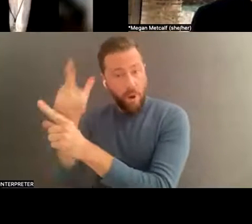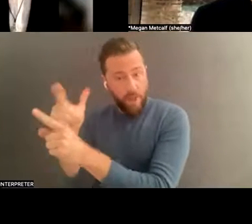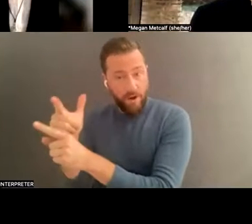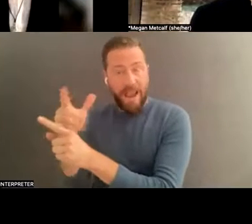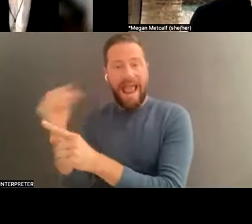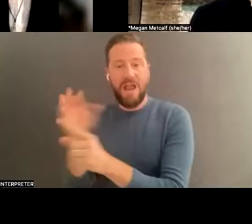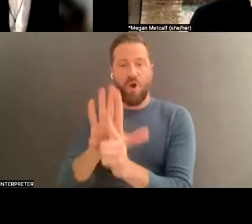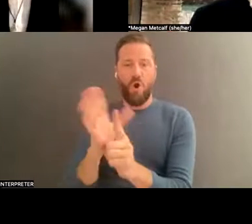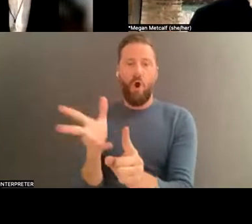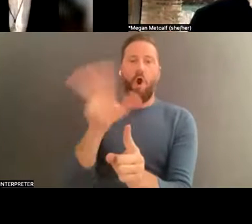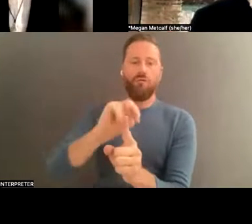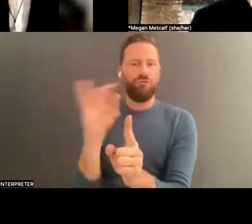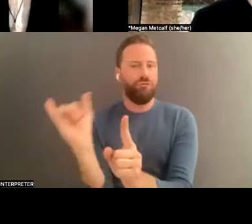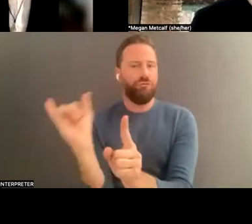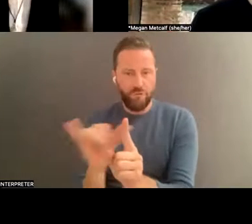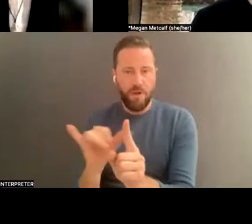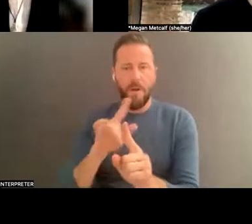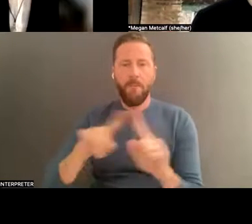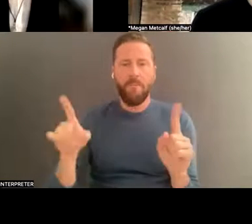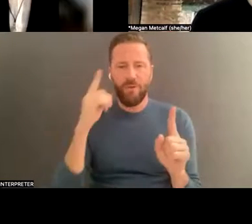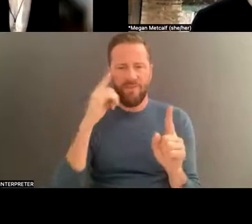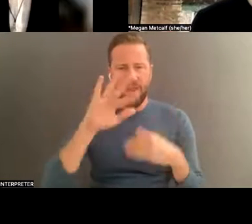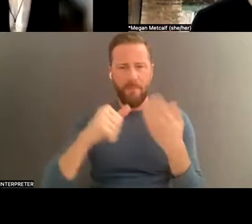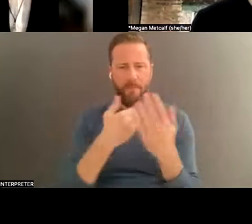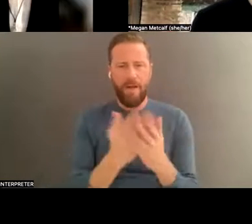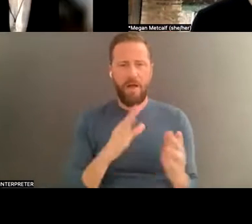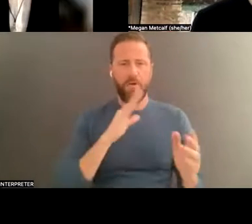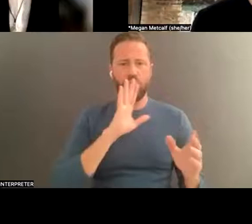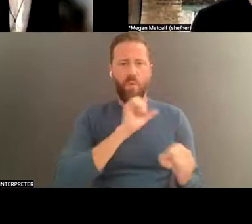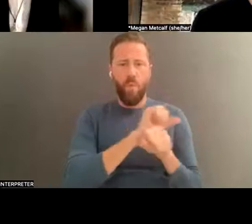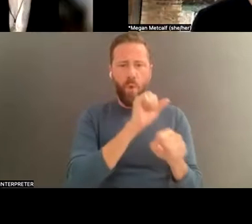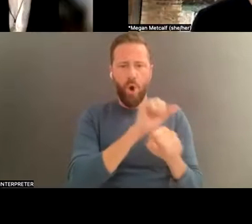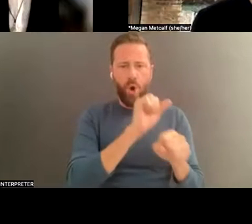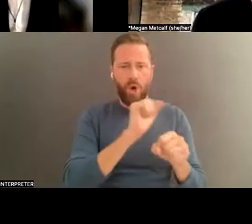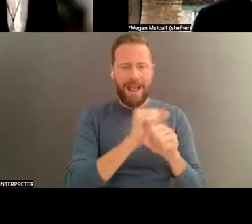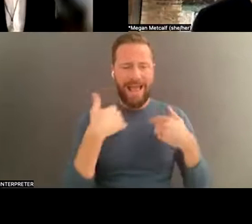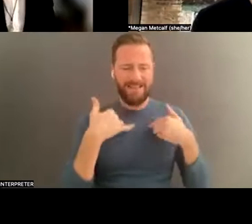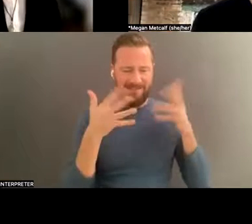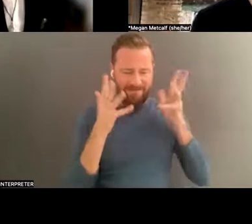of the ephemera, like one becomes what the commodification of